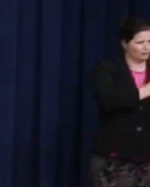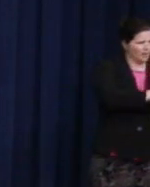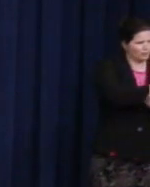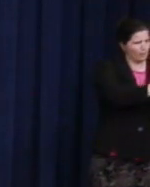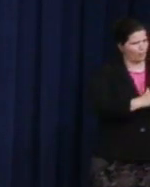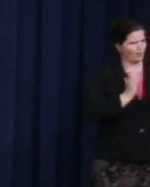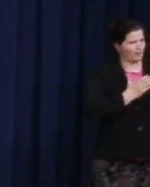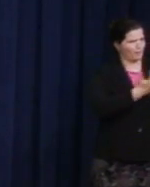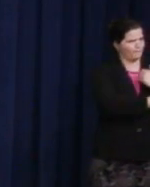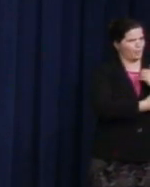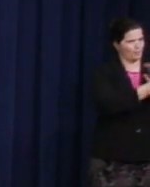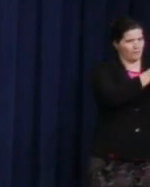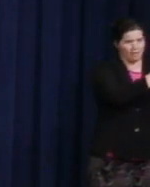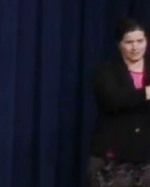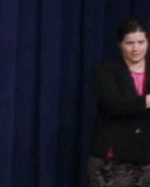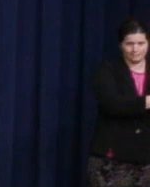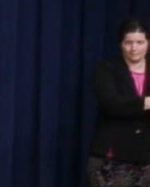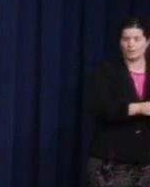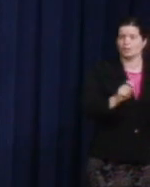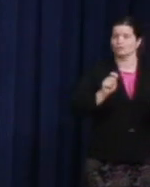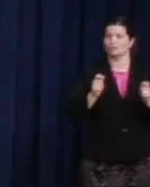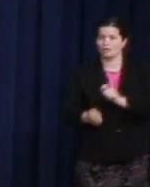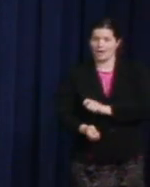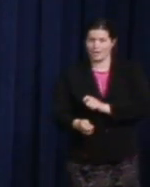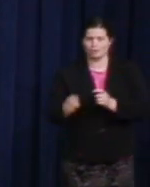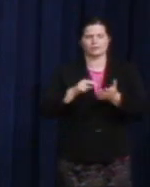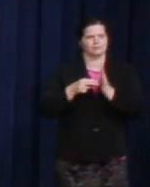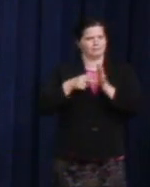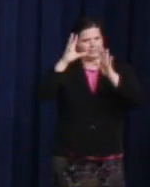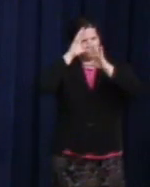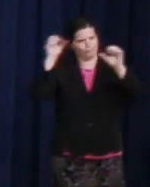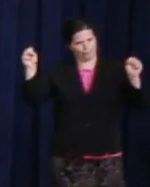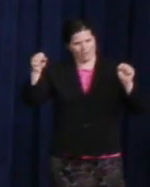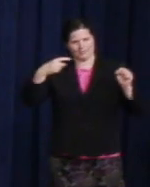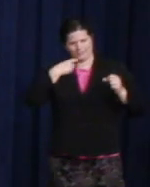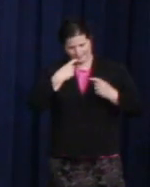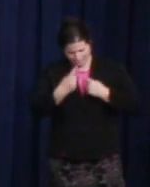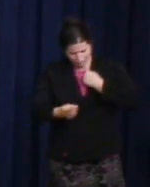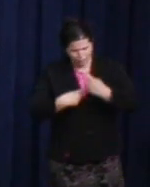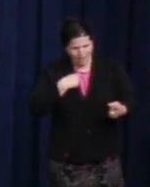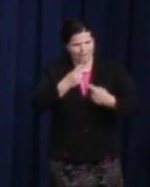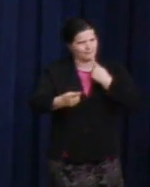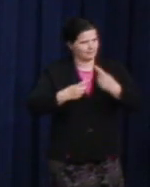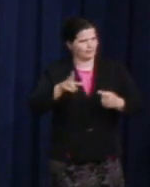President of the United States directing his entire government to do just that. And he has.